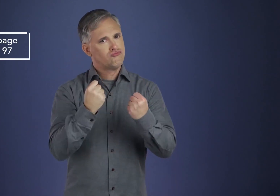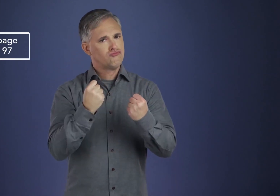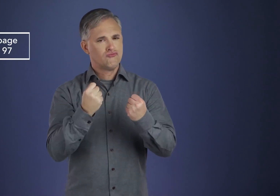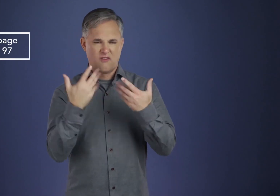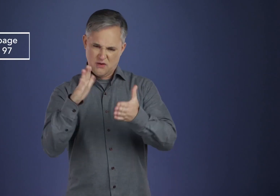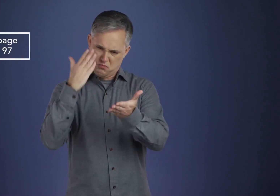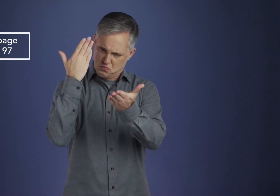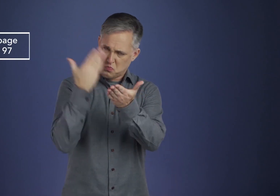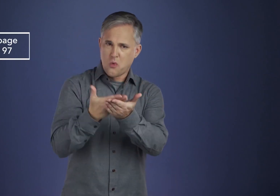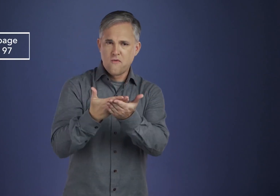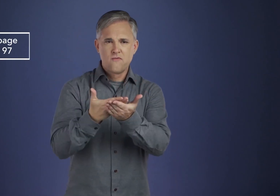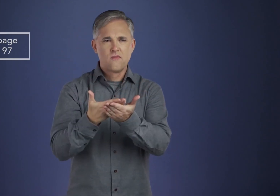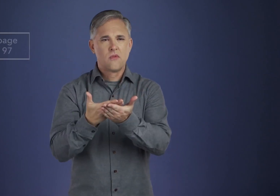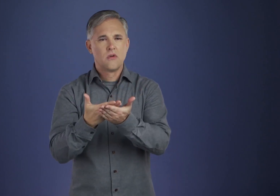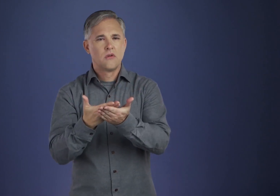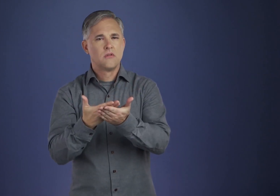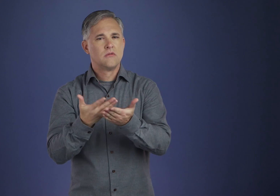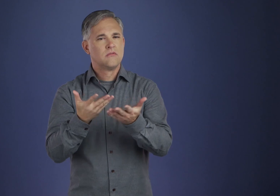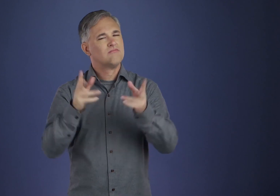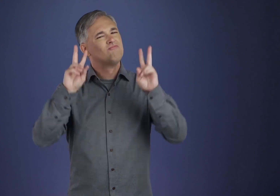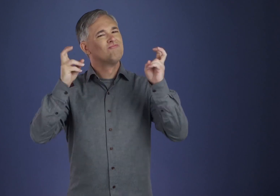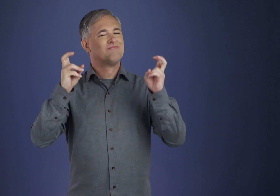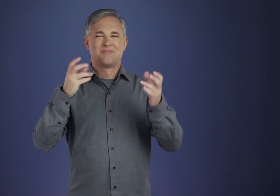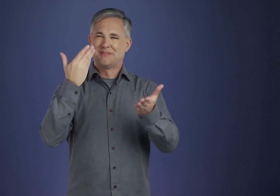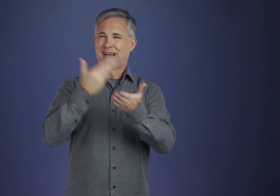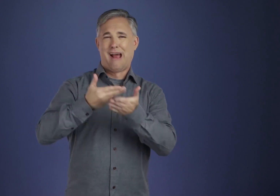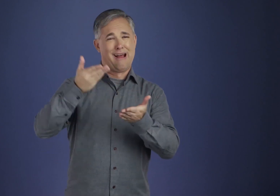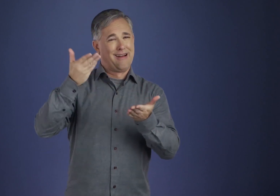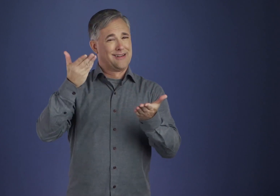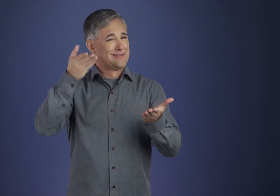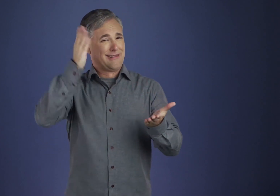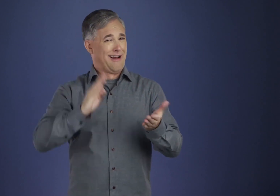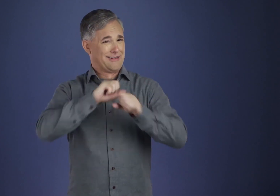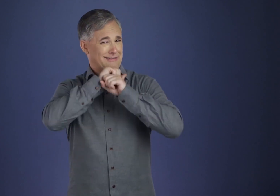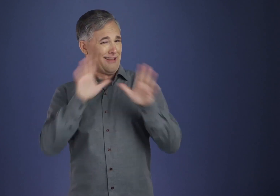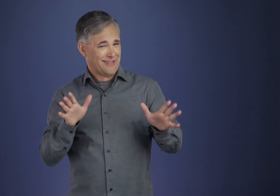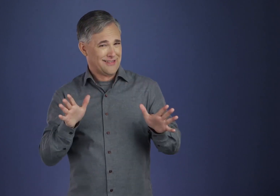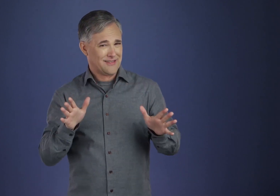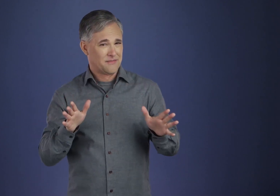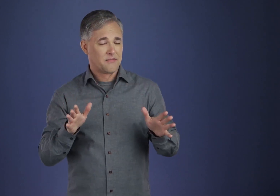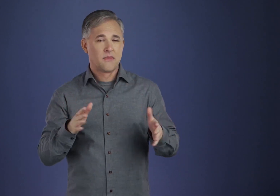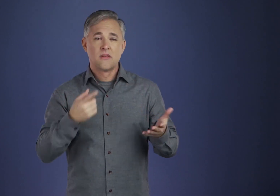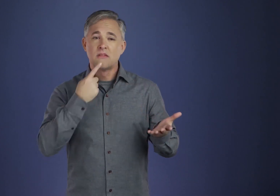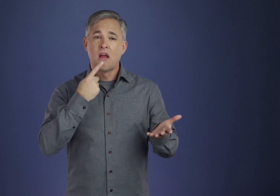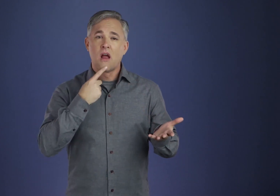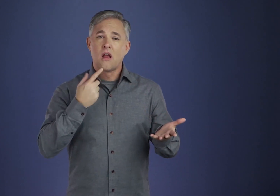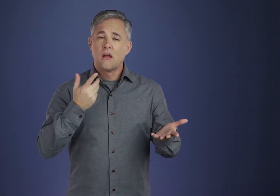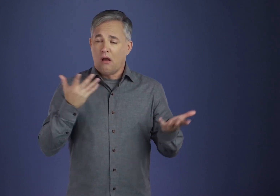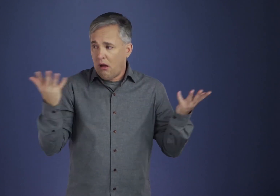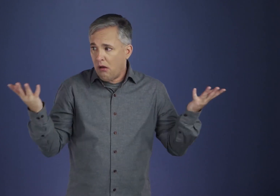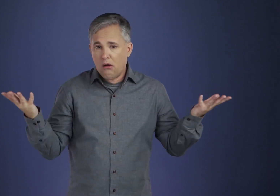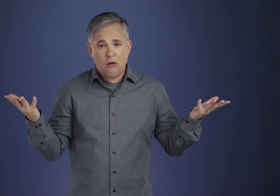What about all the accidents, sickness, cruelty, and injustice in the world? What about all those unhappy lives